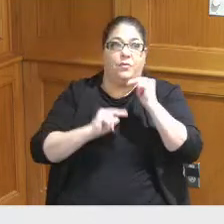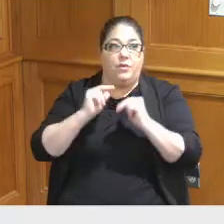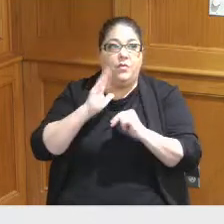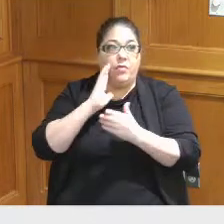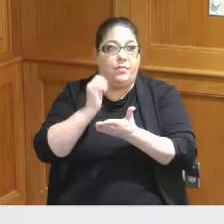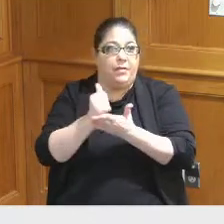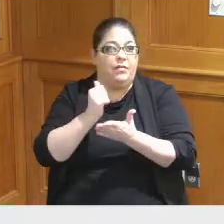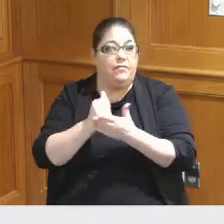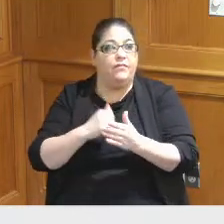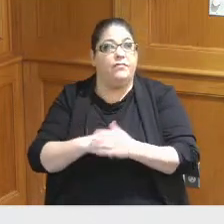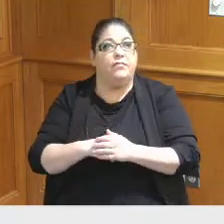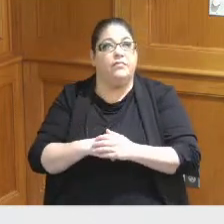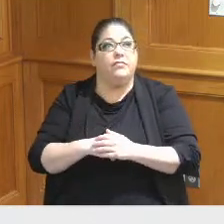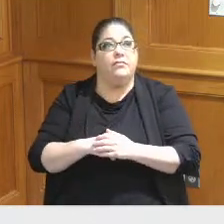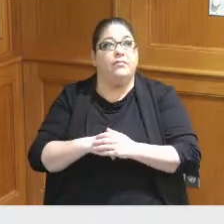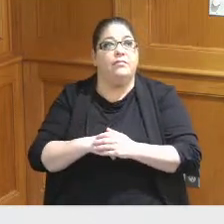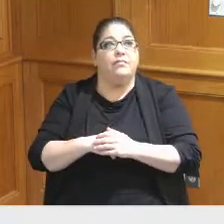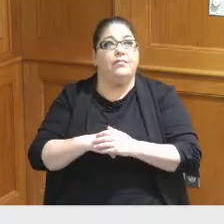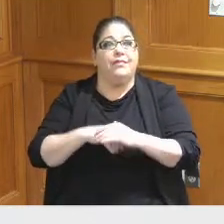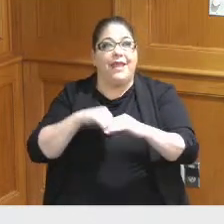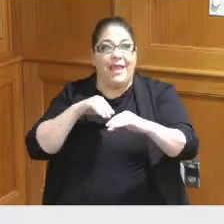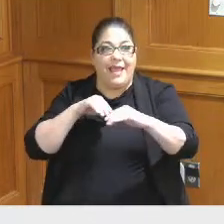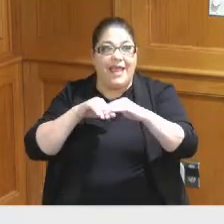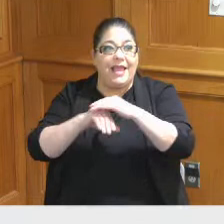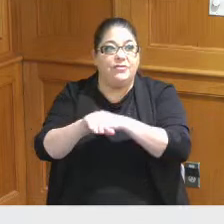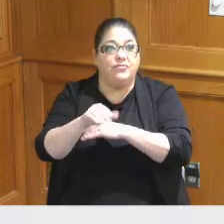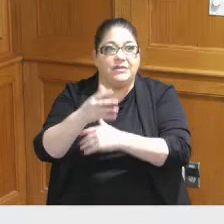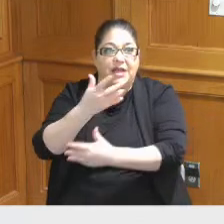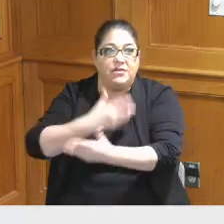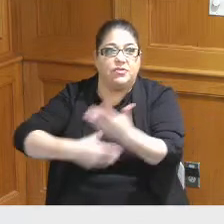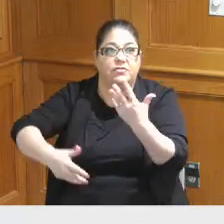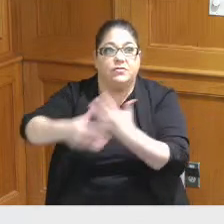the entrance into circulation as you go into the entrance of that building right now the